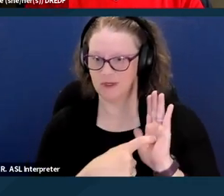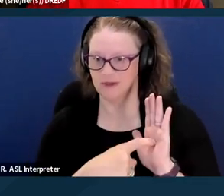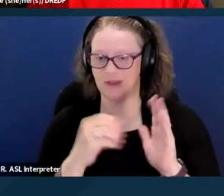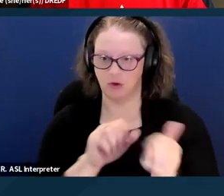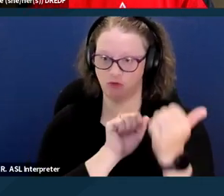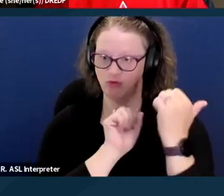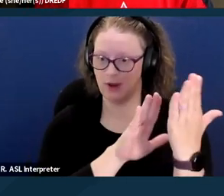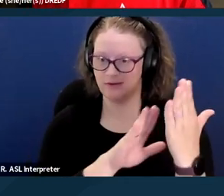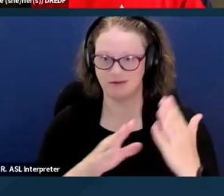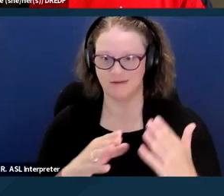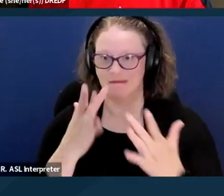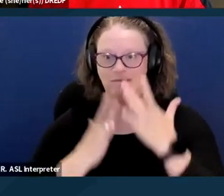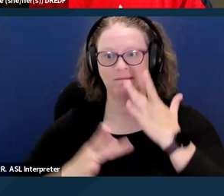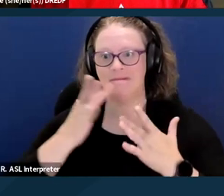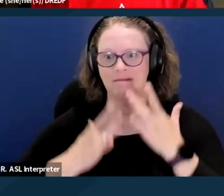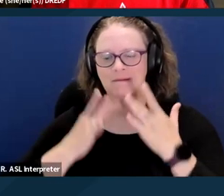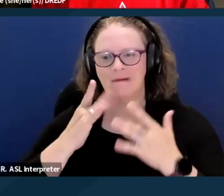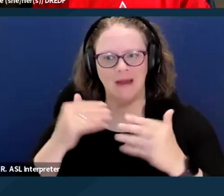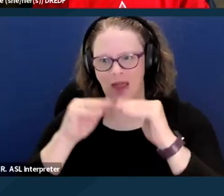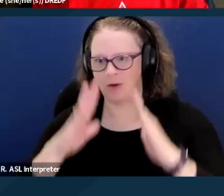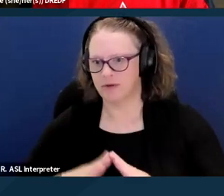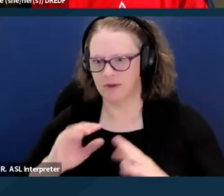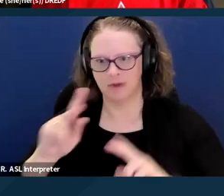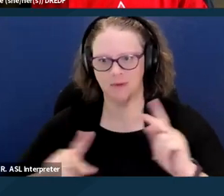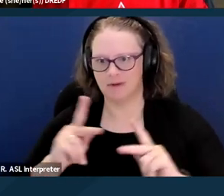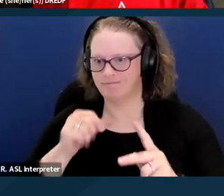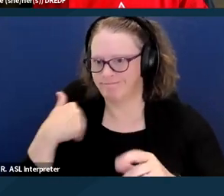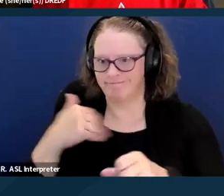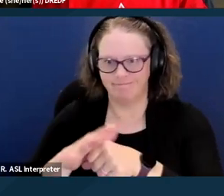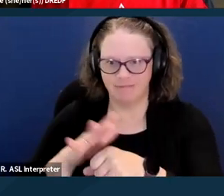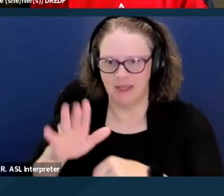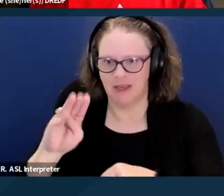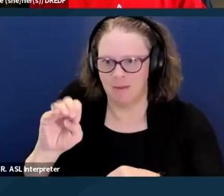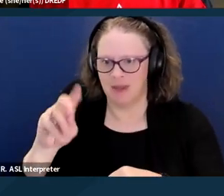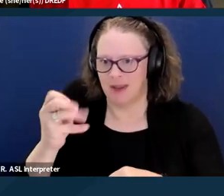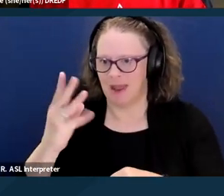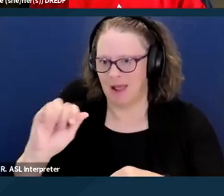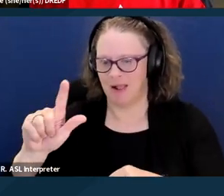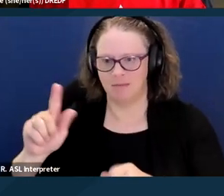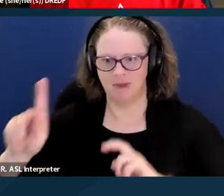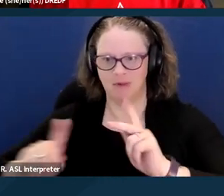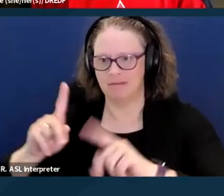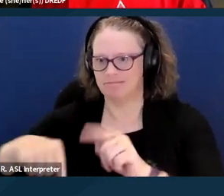the lack of housing faced by a number of Medi-Cal beneficiaries. There have been programs under Medi-Cal,